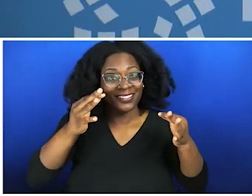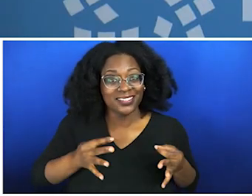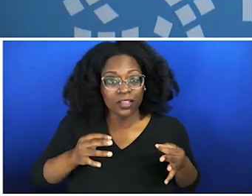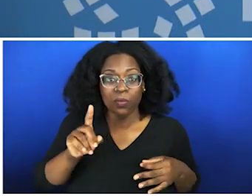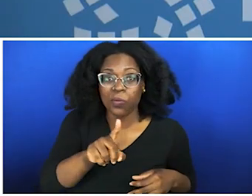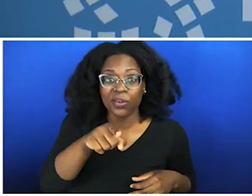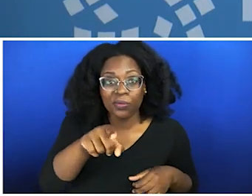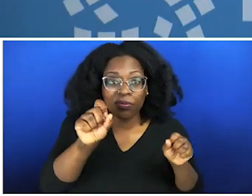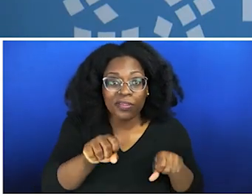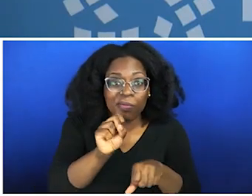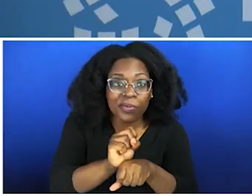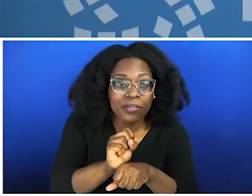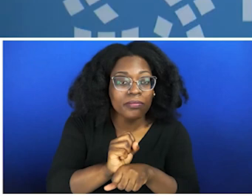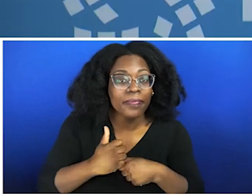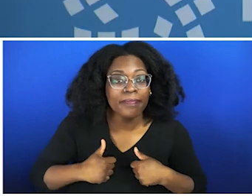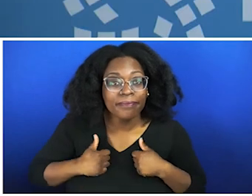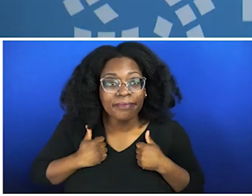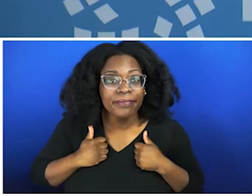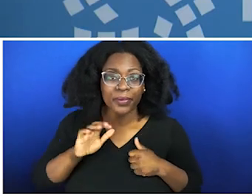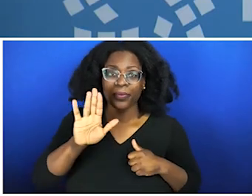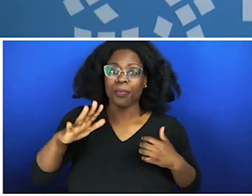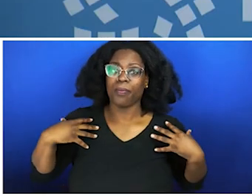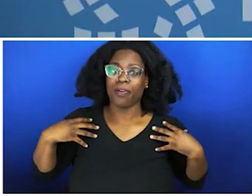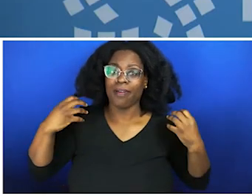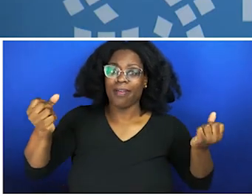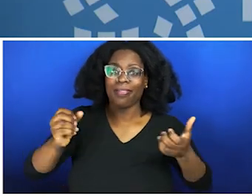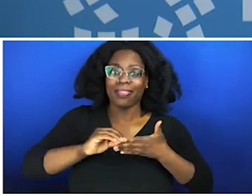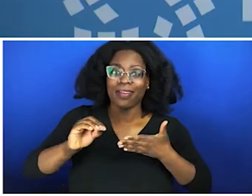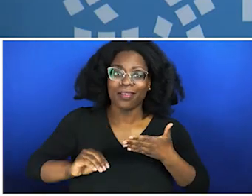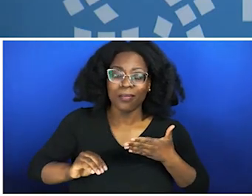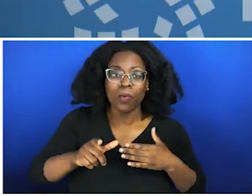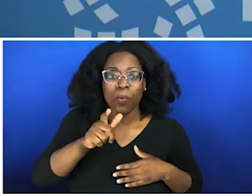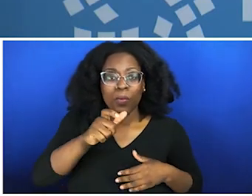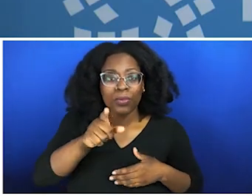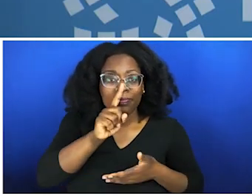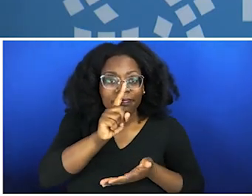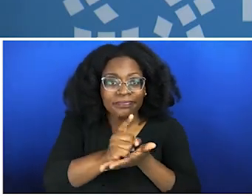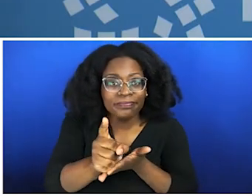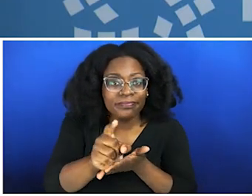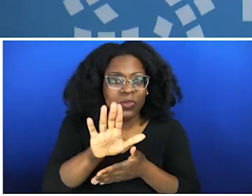health outcomes, who you fall in love with, etc.? Things that happened 2,000 years ago